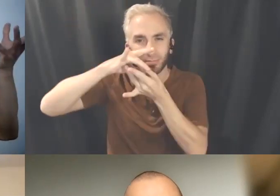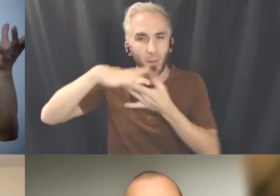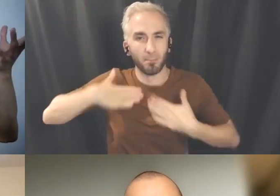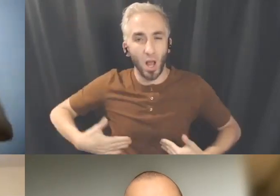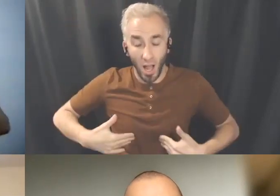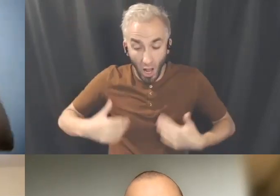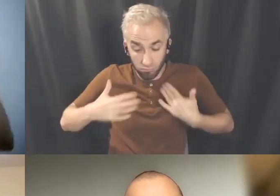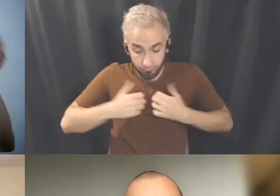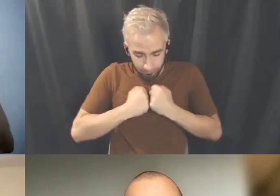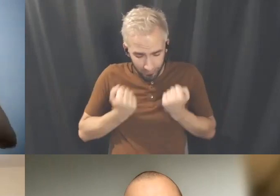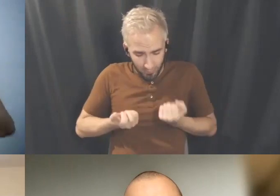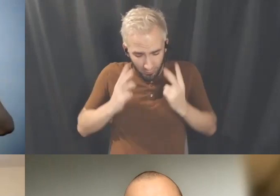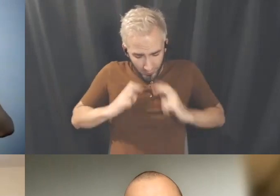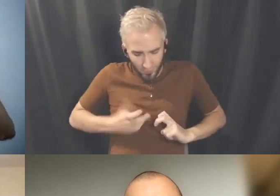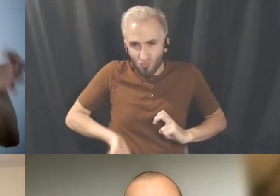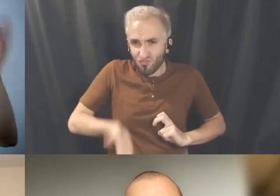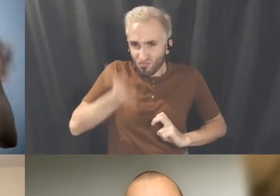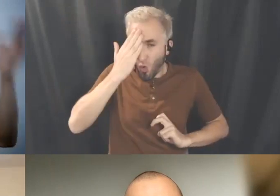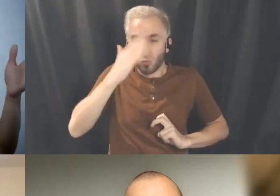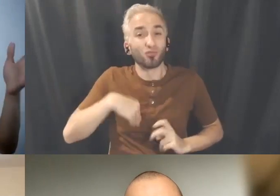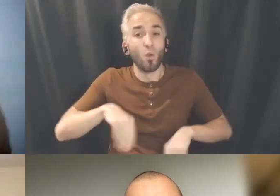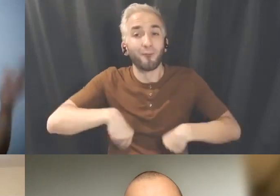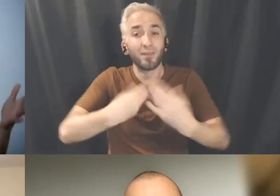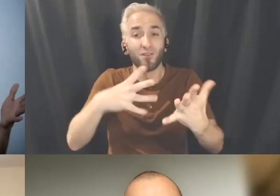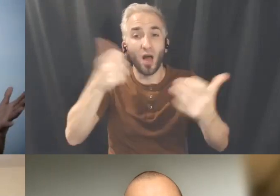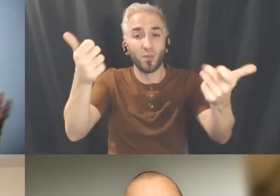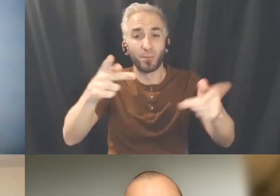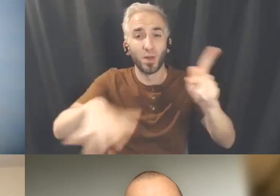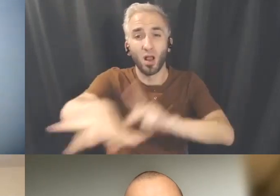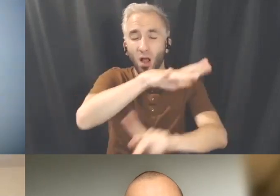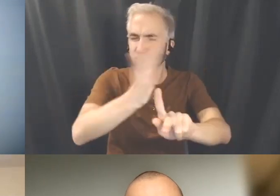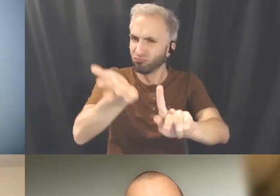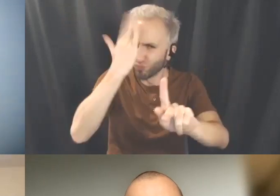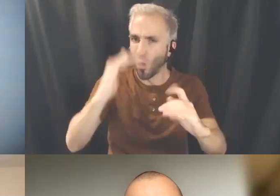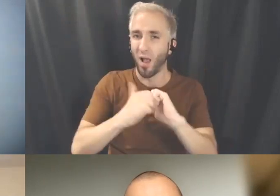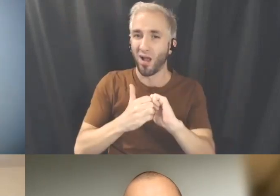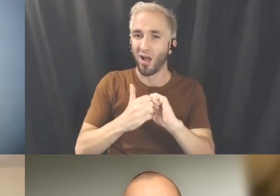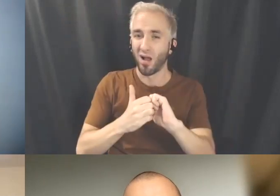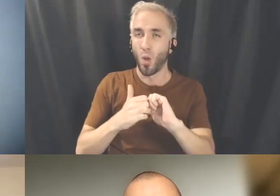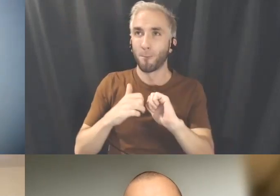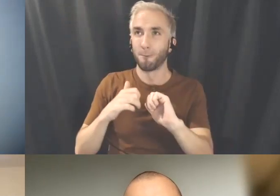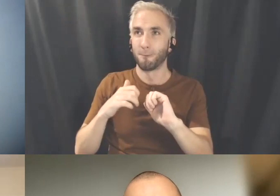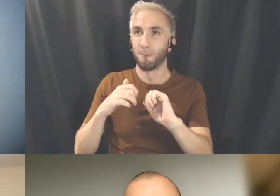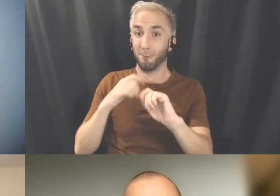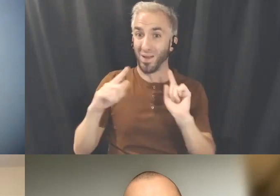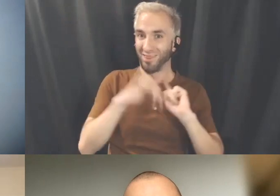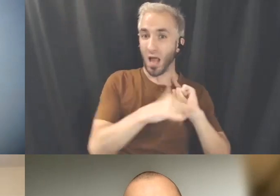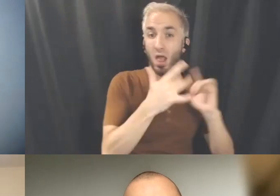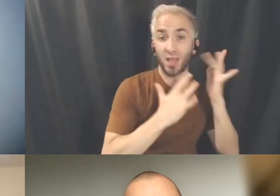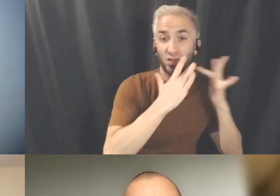We are the expert in this field because we just do it all the time that's our job, right? But then the scarcity mindset comes in with things like, oh if you're